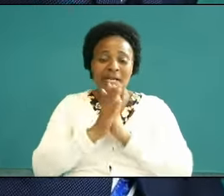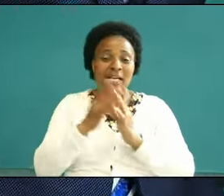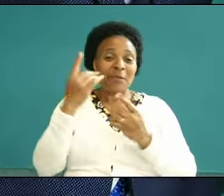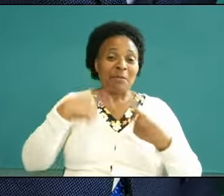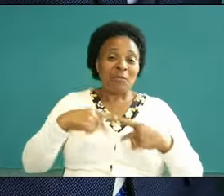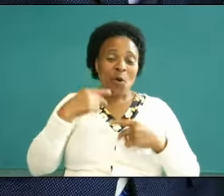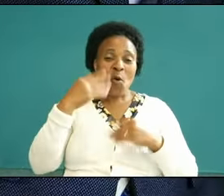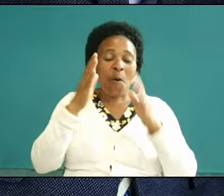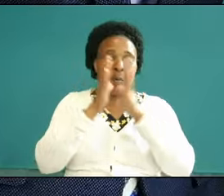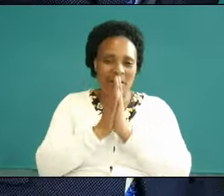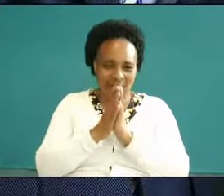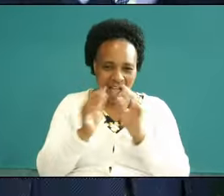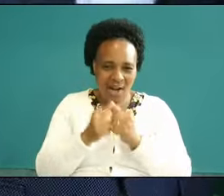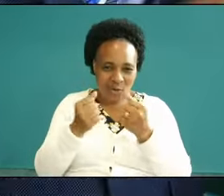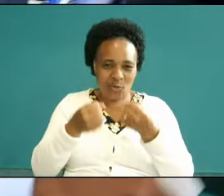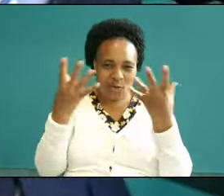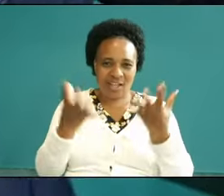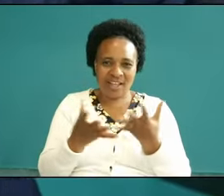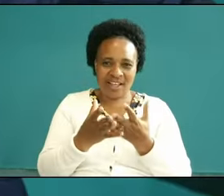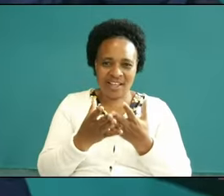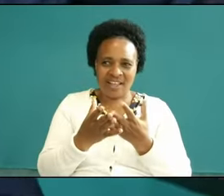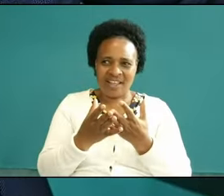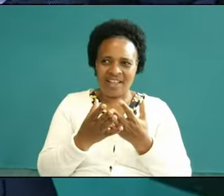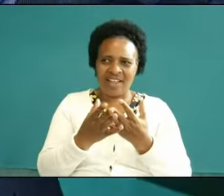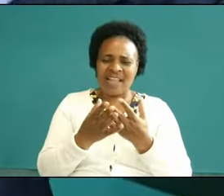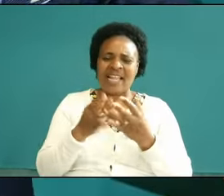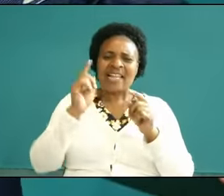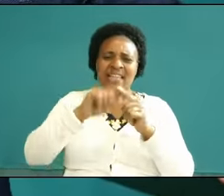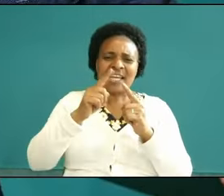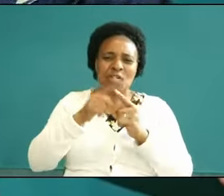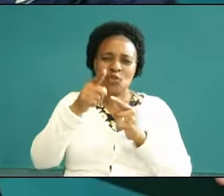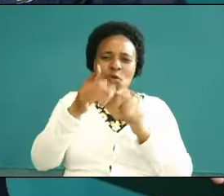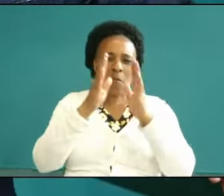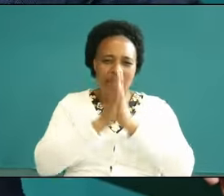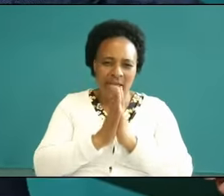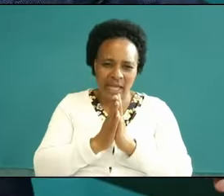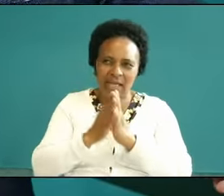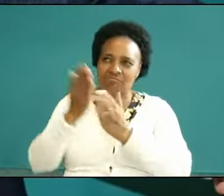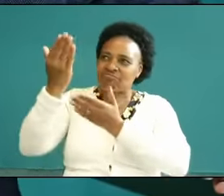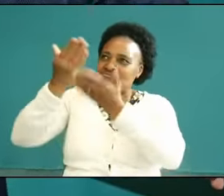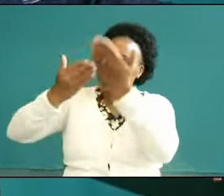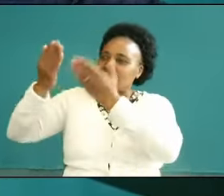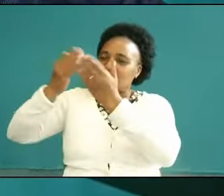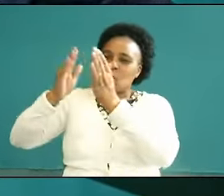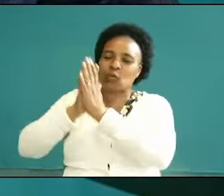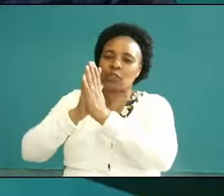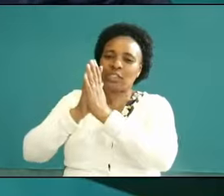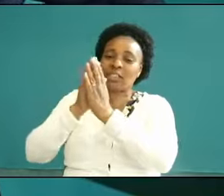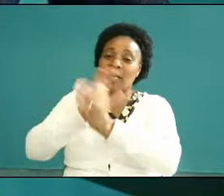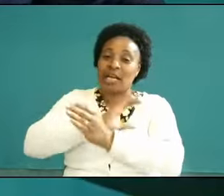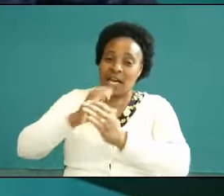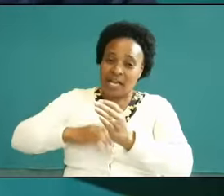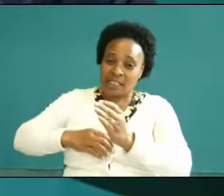spirit Hallelujah some now Paul says he prays and intercedes with for us before his father with the